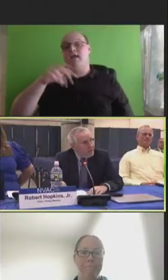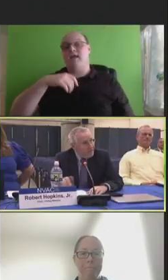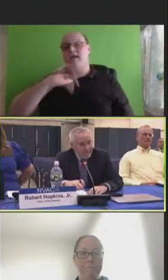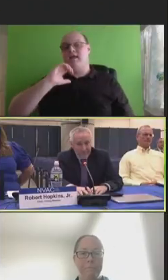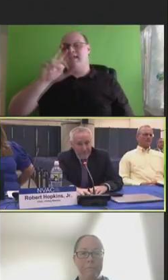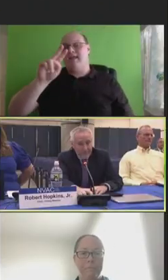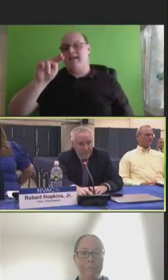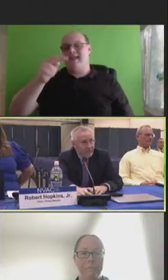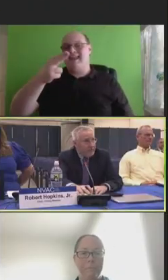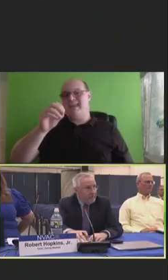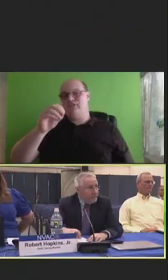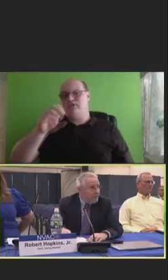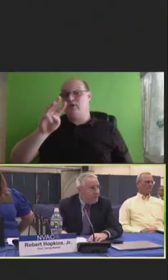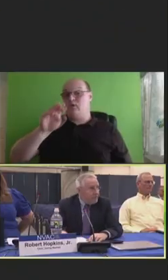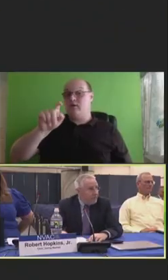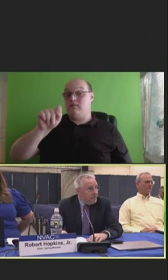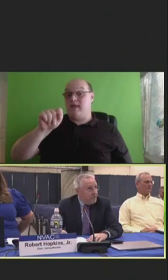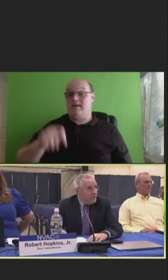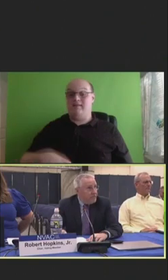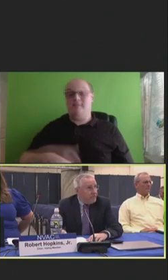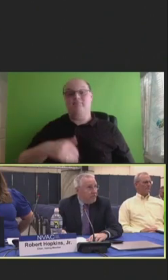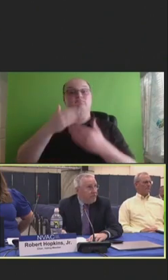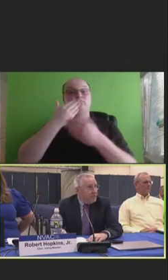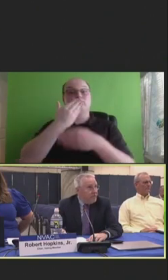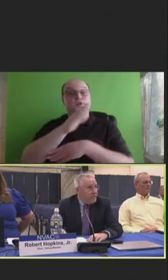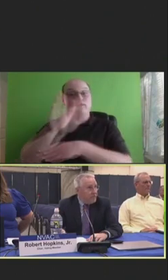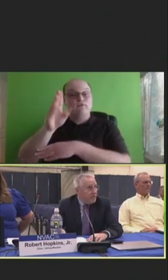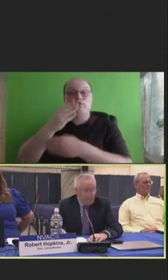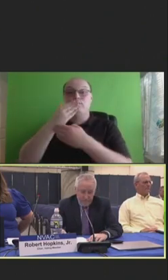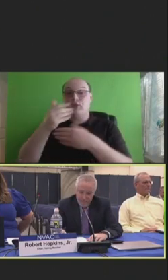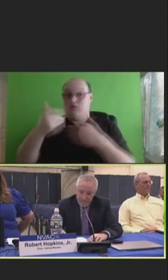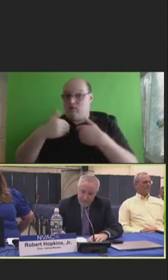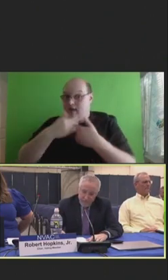Matthew Bobo: Good afternoon, everyone. Thank you for having us.